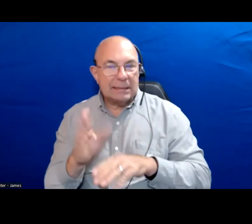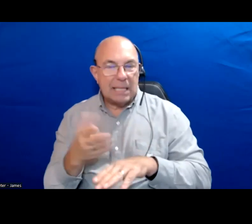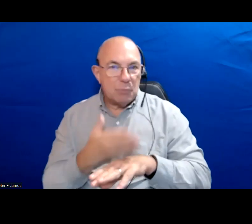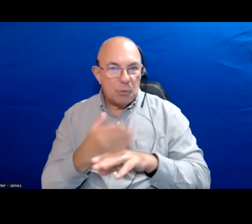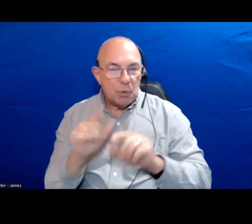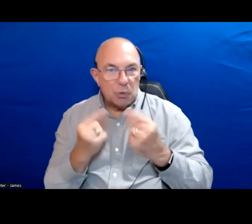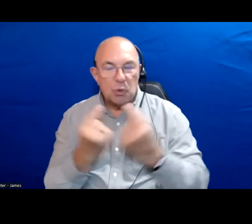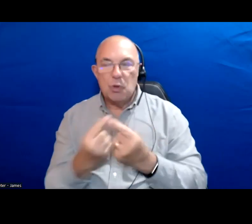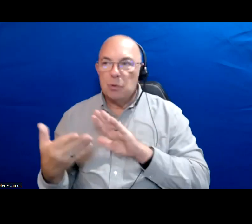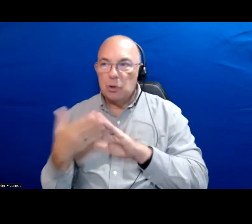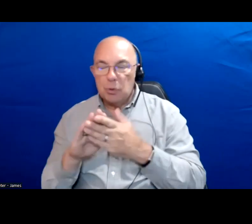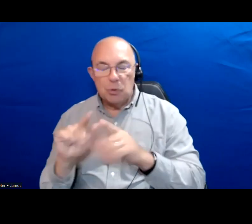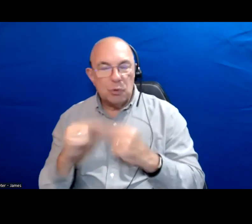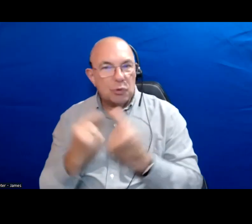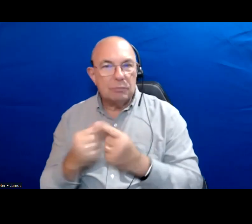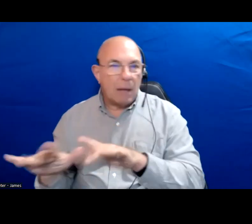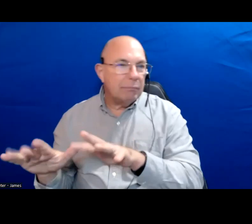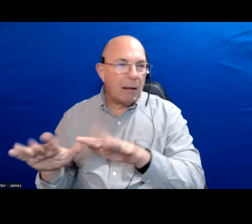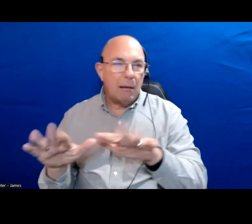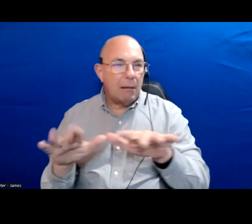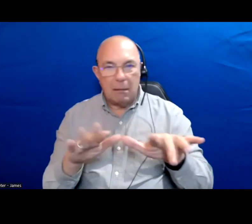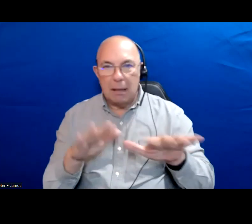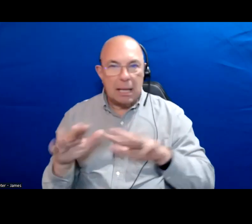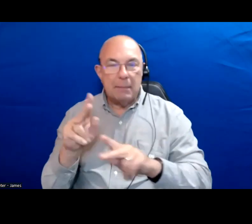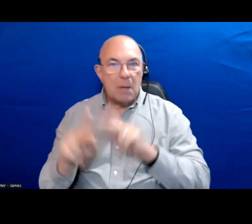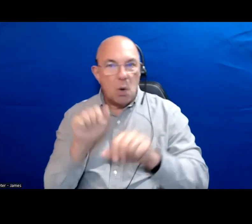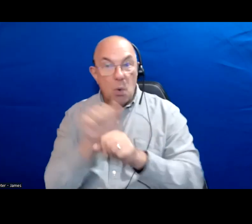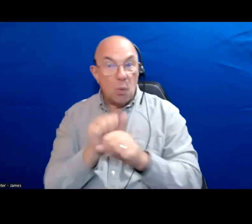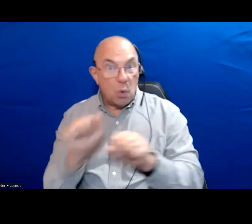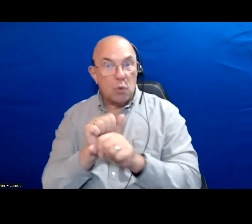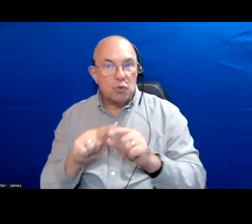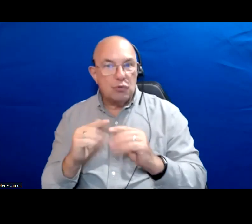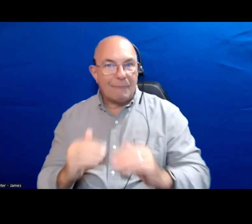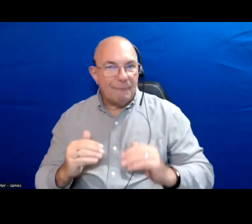groups, community groups. All people who are working to advance the interest of residents.